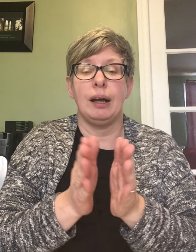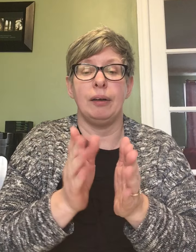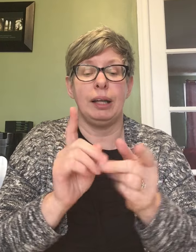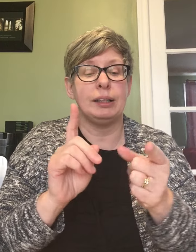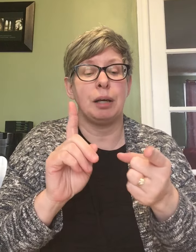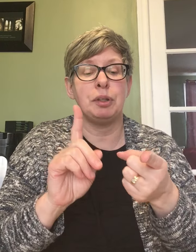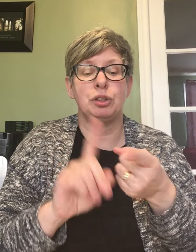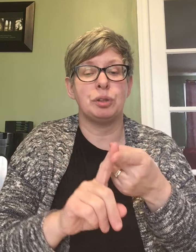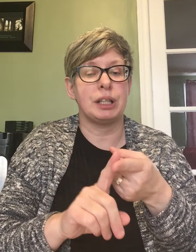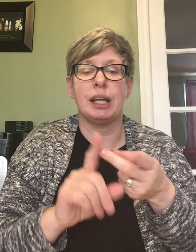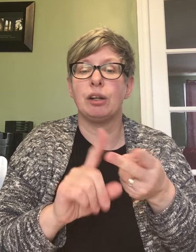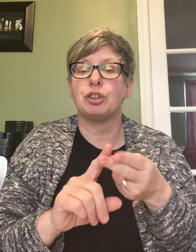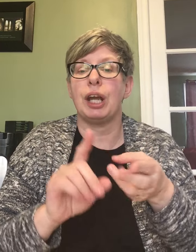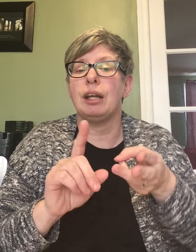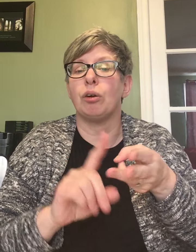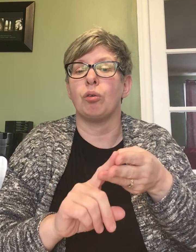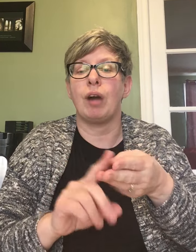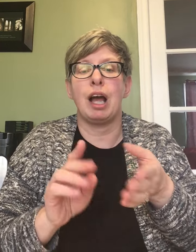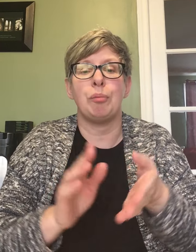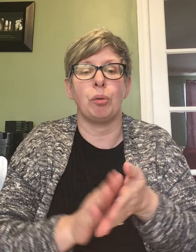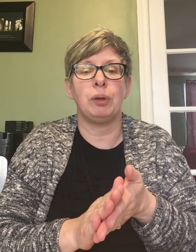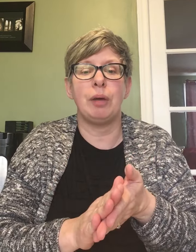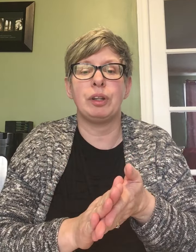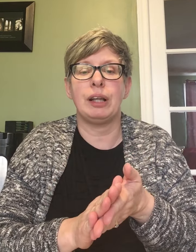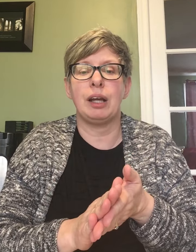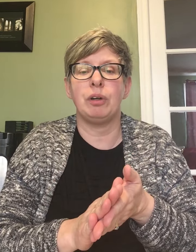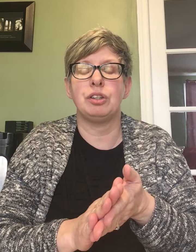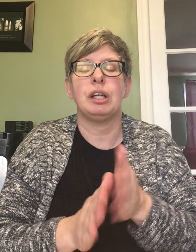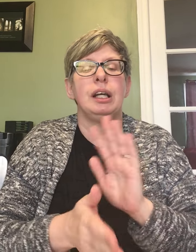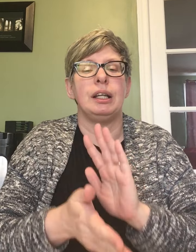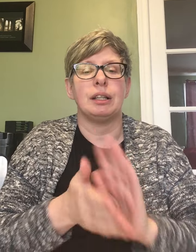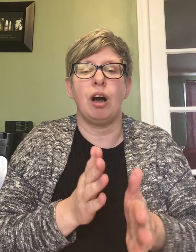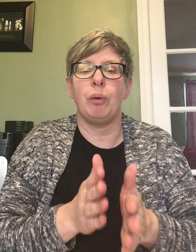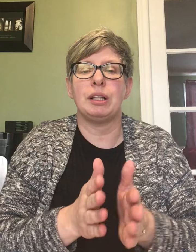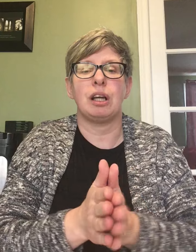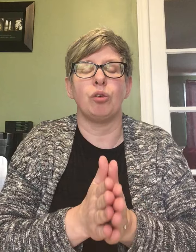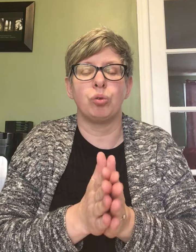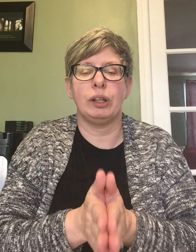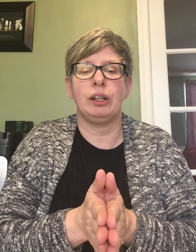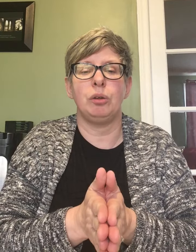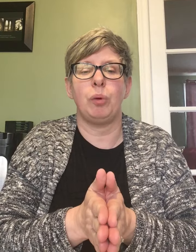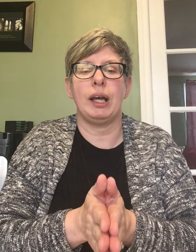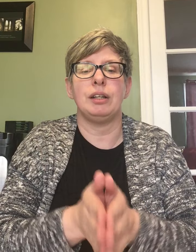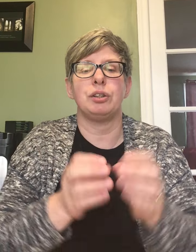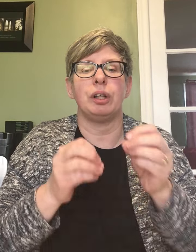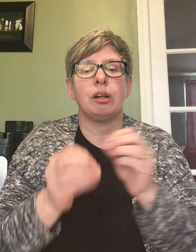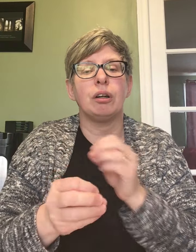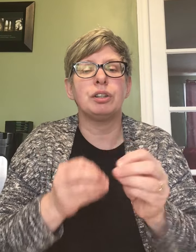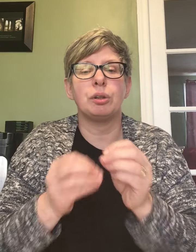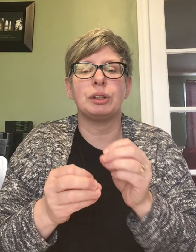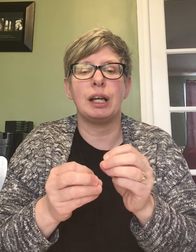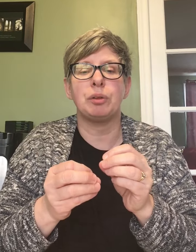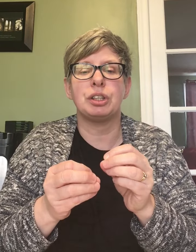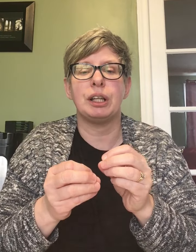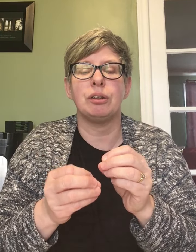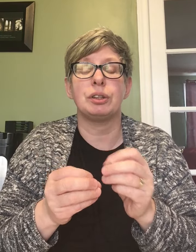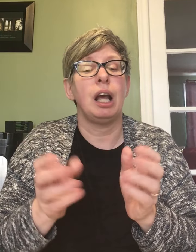any time that you sing or chant or rhyme or play with language is always a really good way to encourage those language skills and